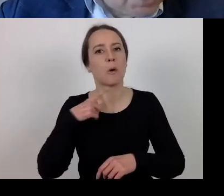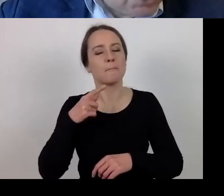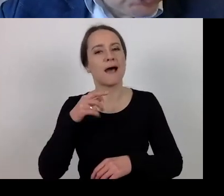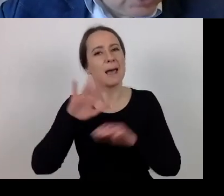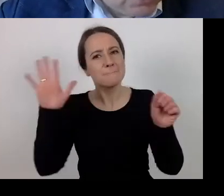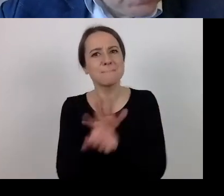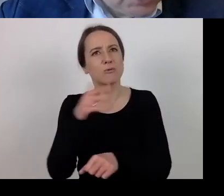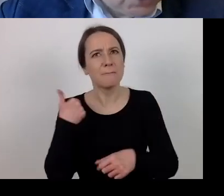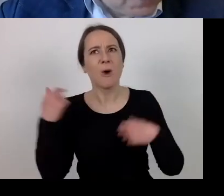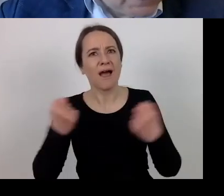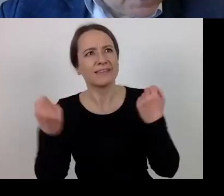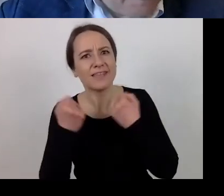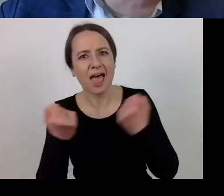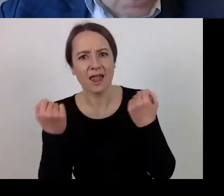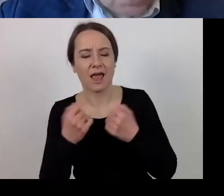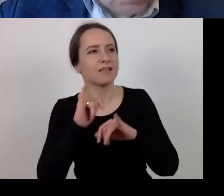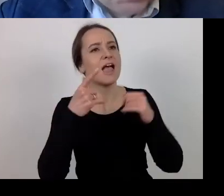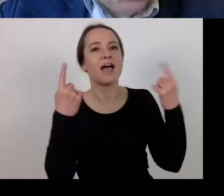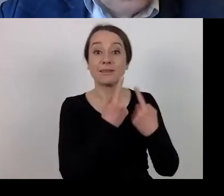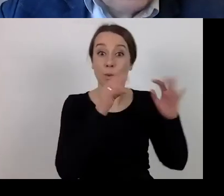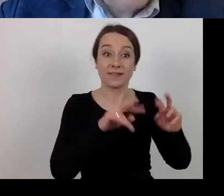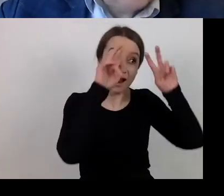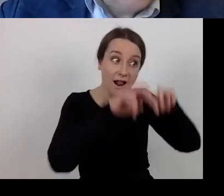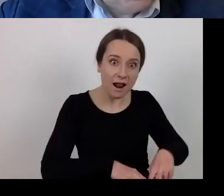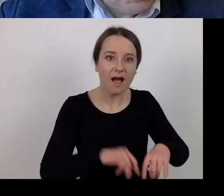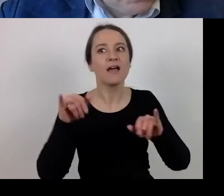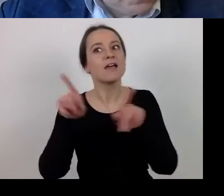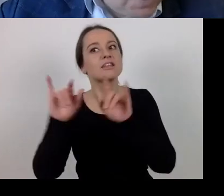in terms of the procedures and the deadlines.